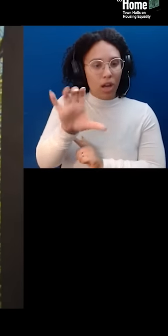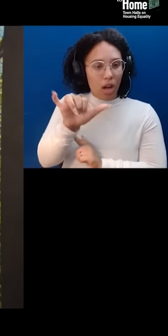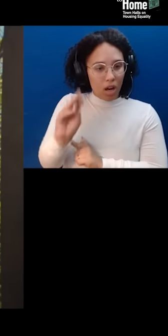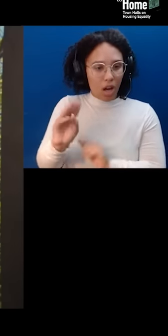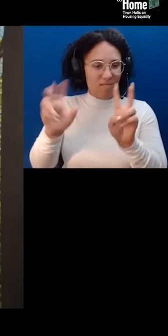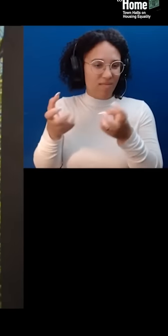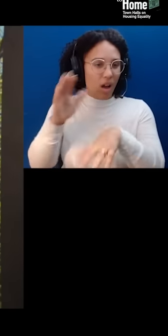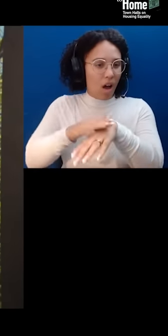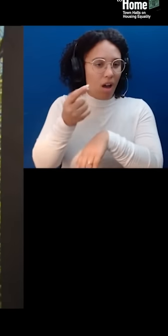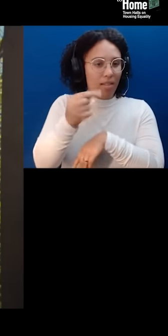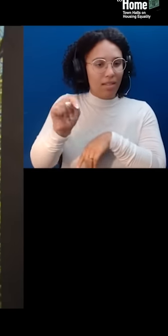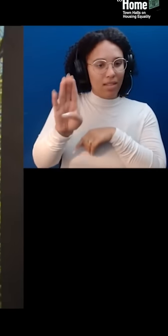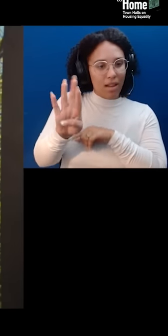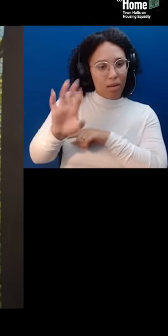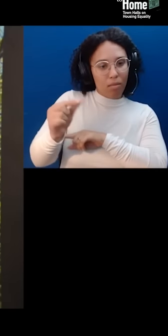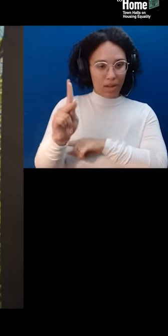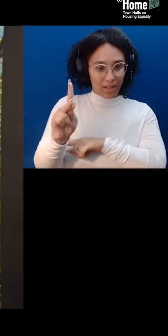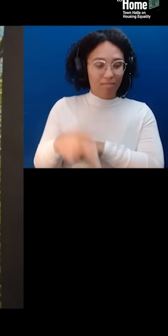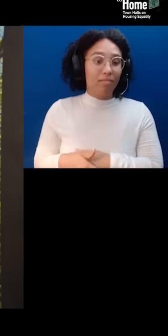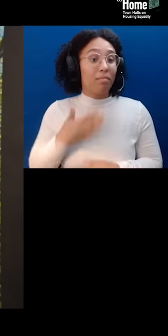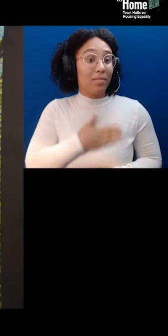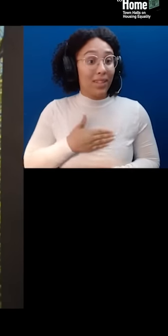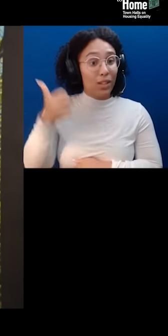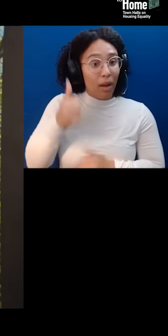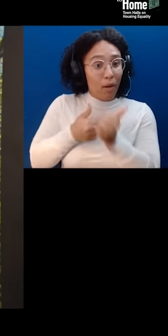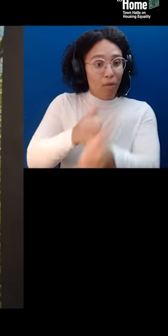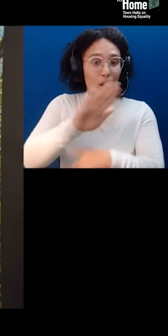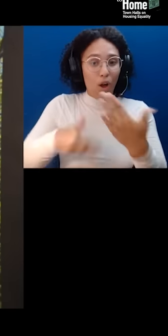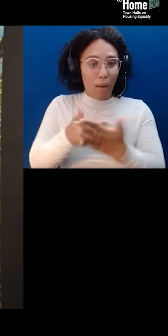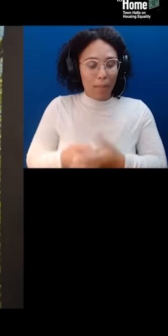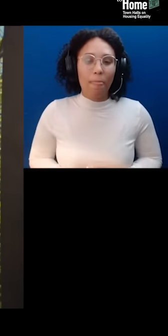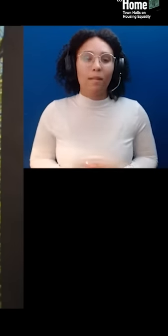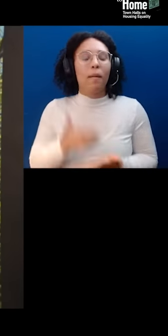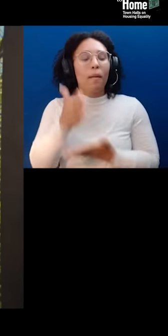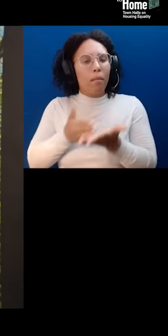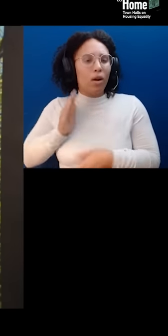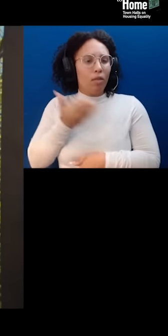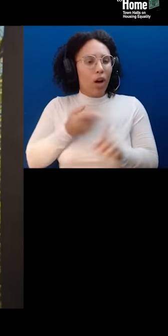Part of our station's mission is to provide meaningful experiences to our audiences and communities,